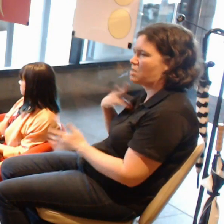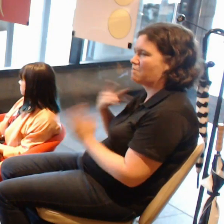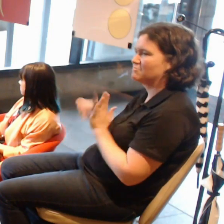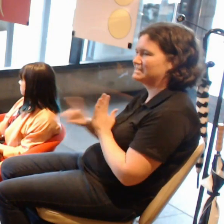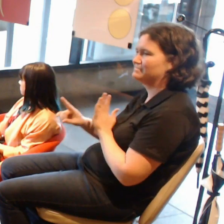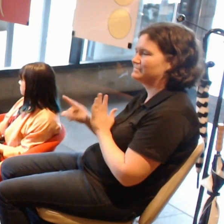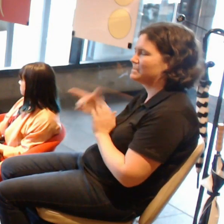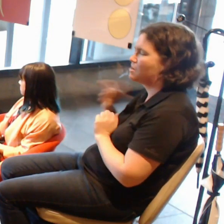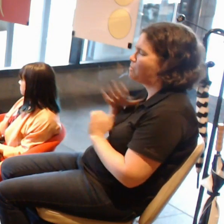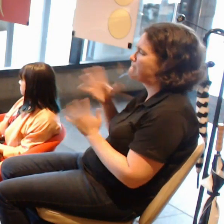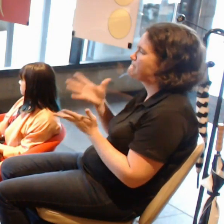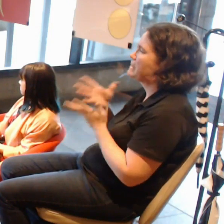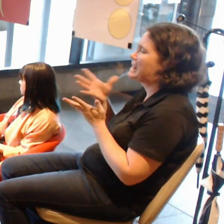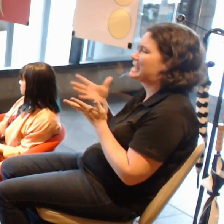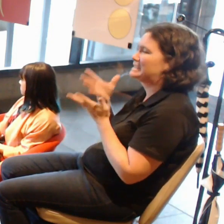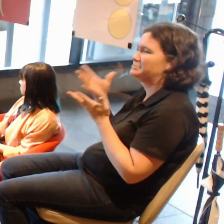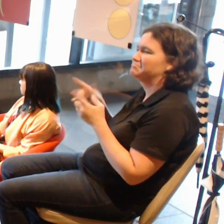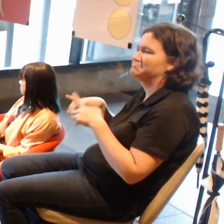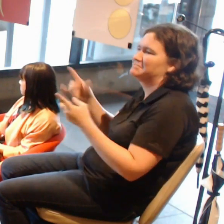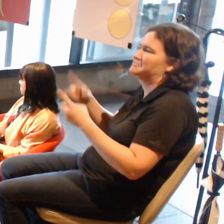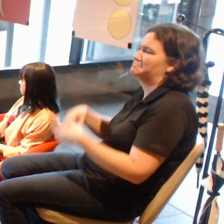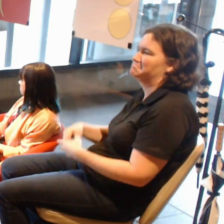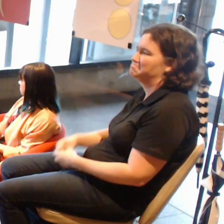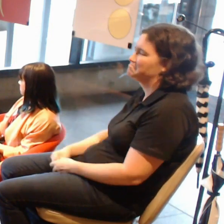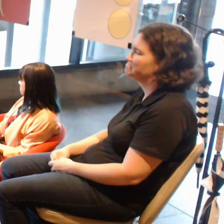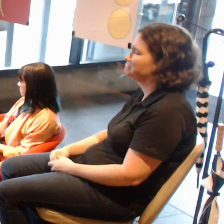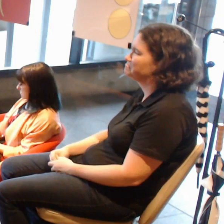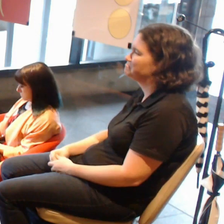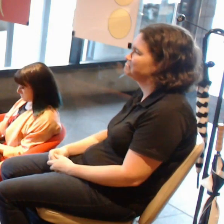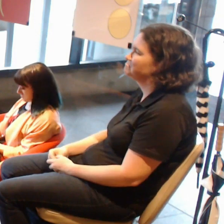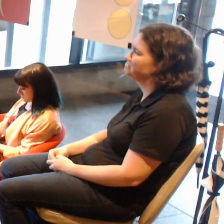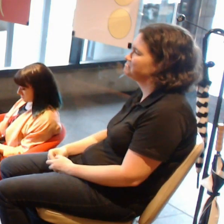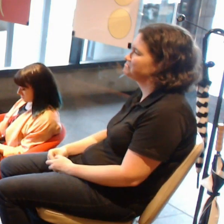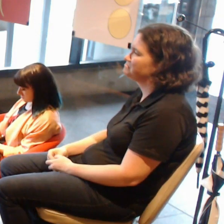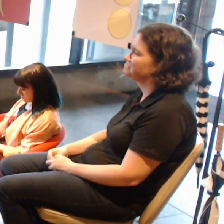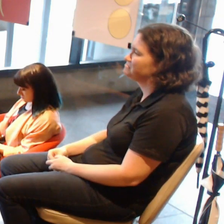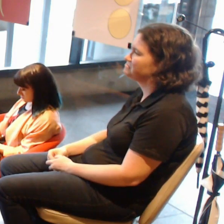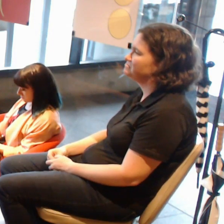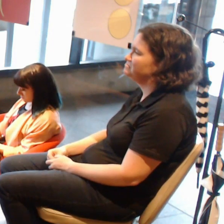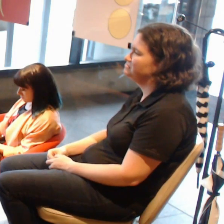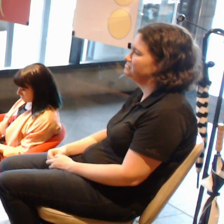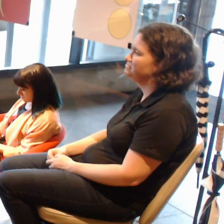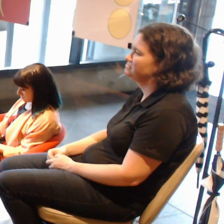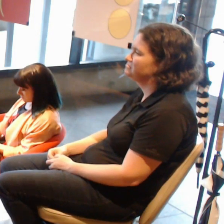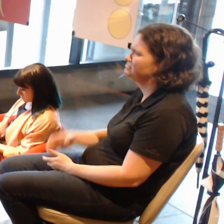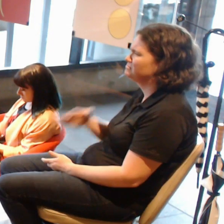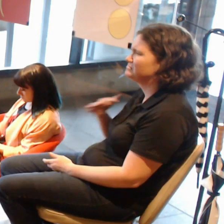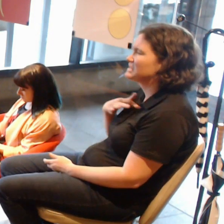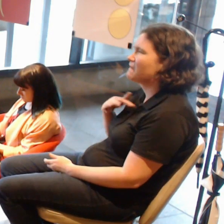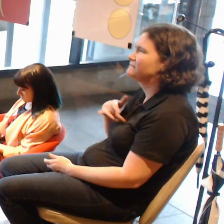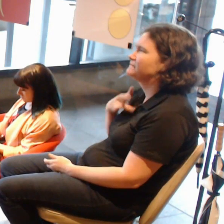It's interesting because I feel like my aesthetic has changed since working in AR.